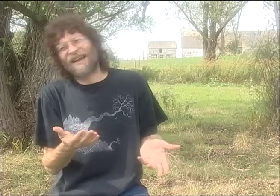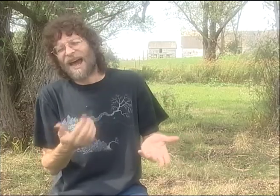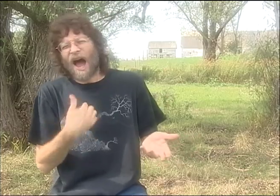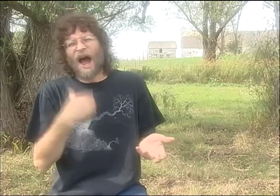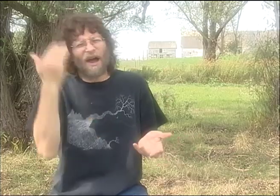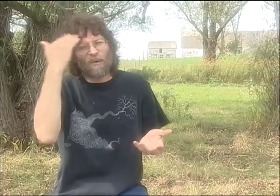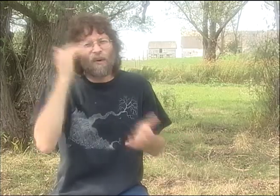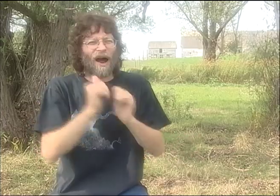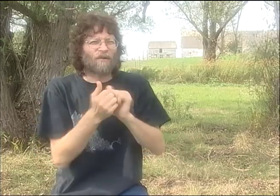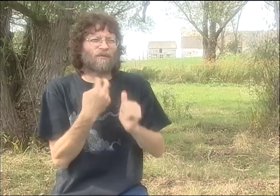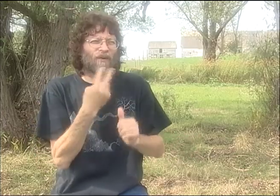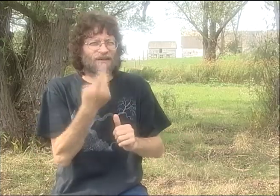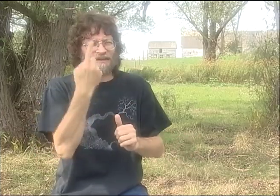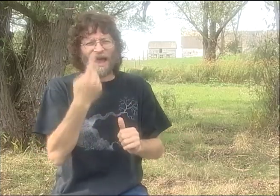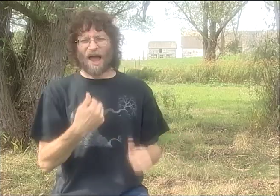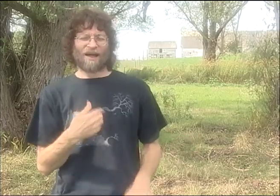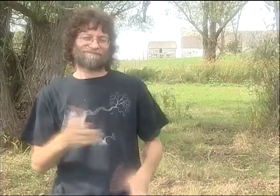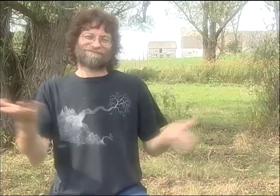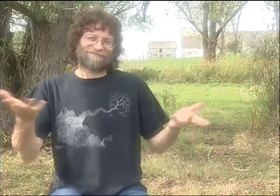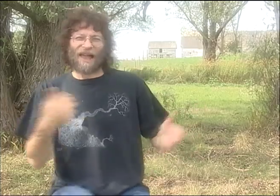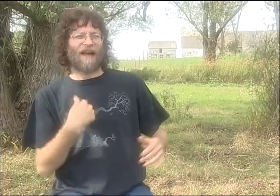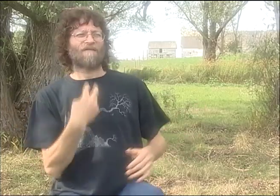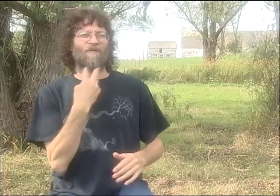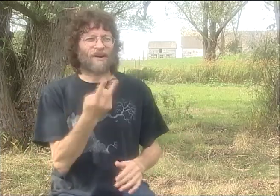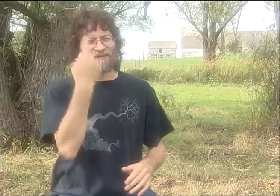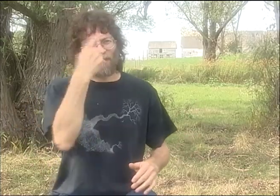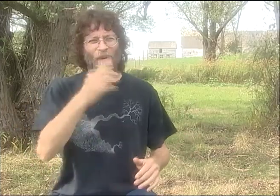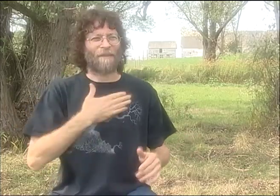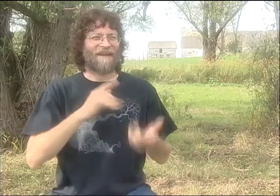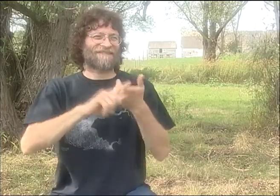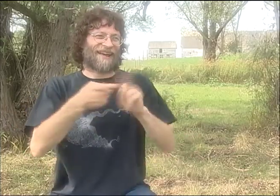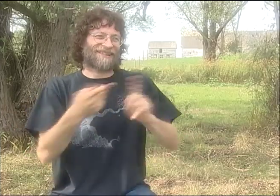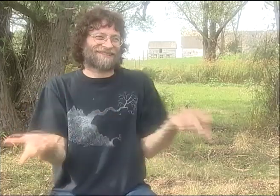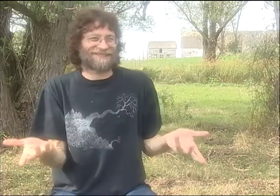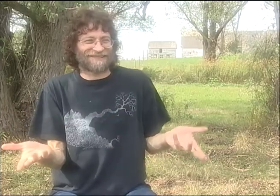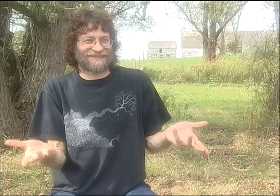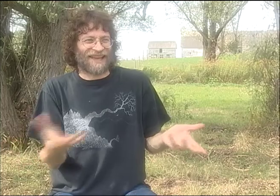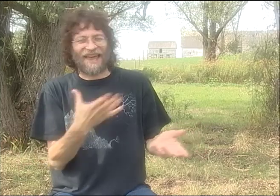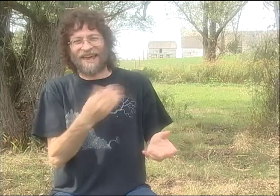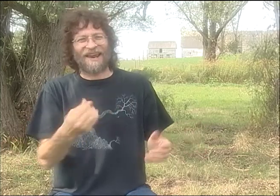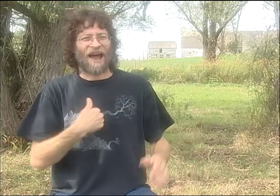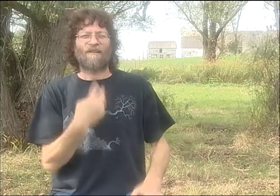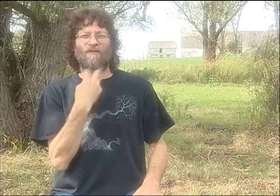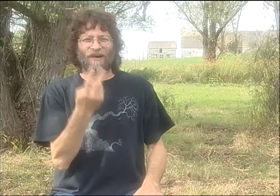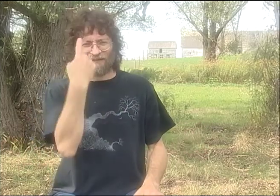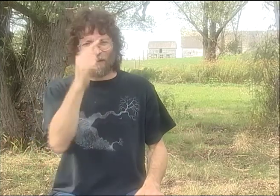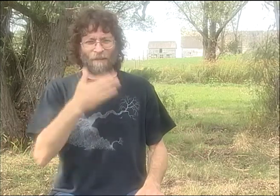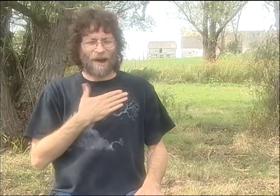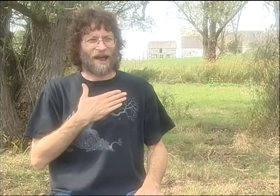AND ALSO I JUST HADN'T YET LEARNED HOW TO REALLY VOICE WELL. I MEAN, I KNEW HOW, YOU KNOW, OBVIOUSLY I WAS.